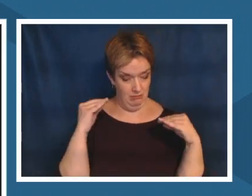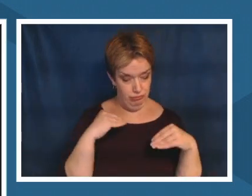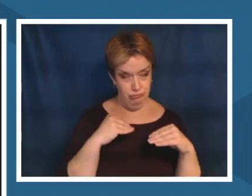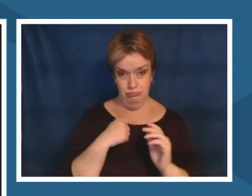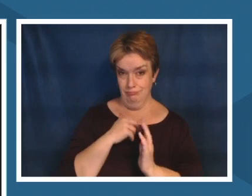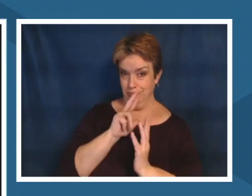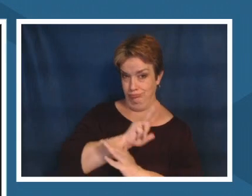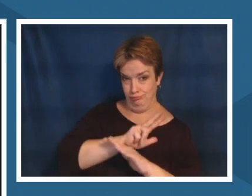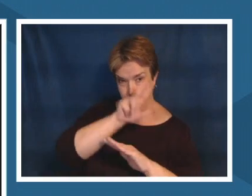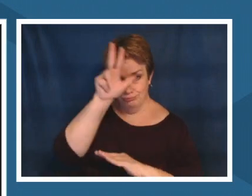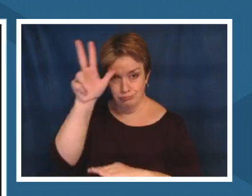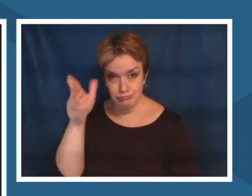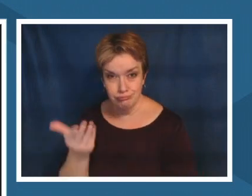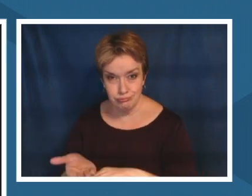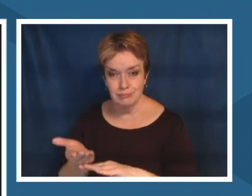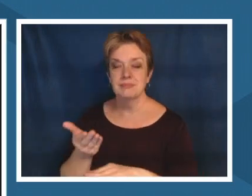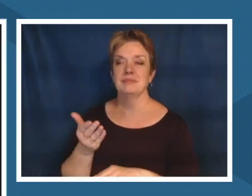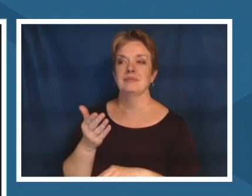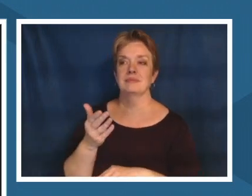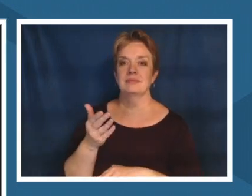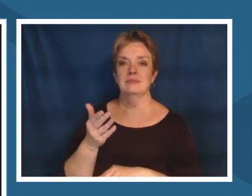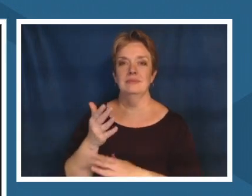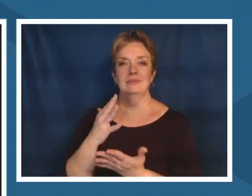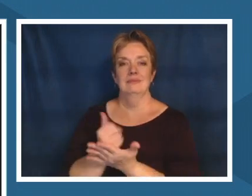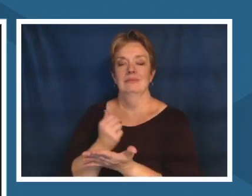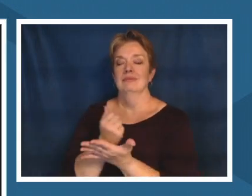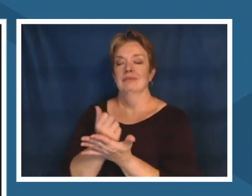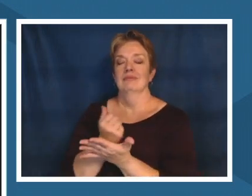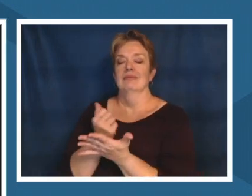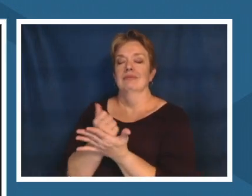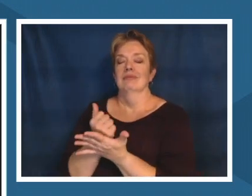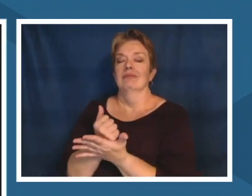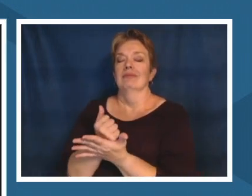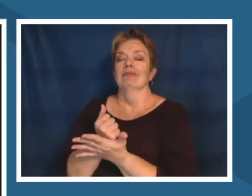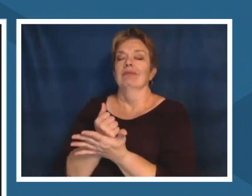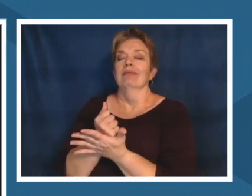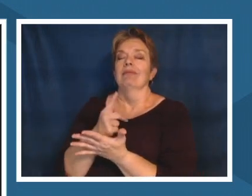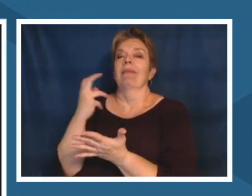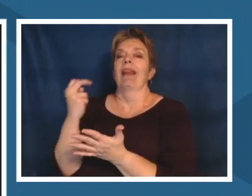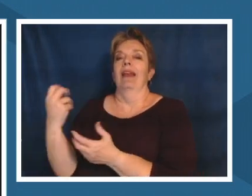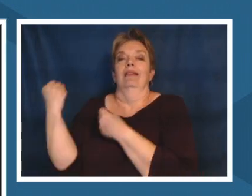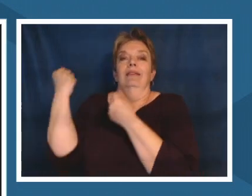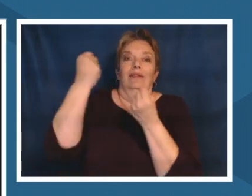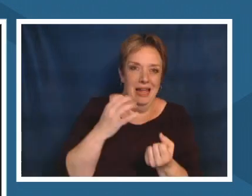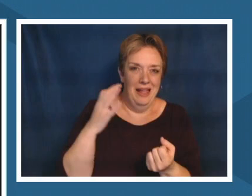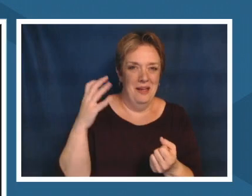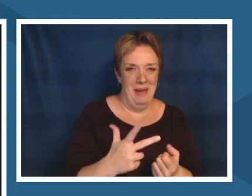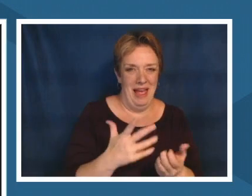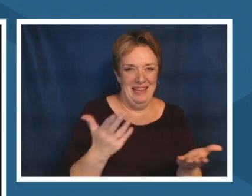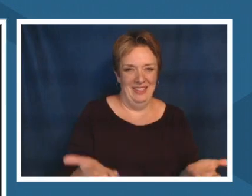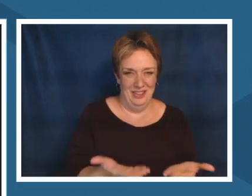and and and and to get that healing and then drive all the way back up